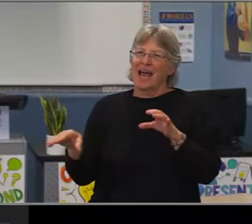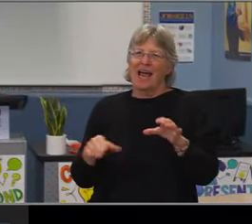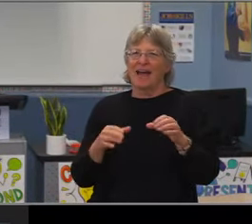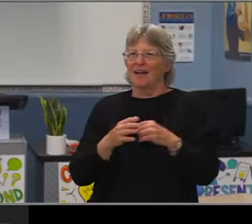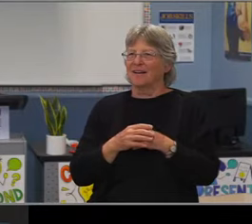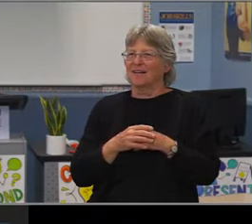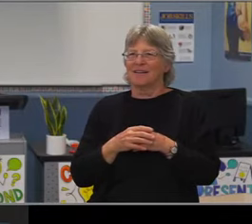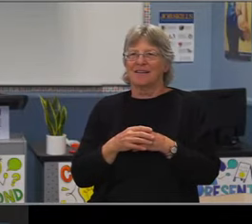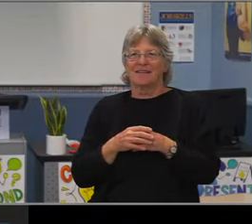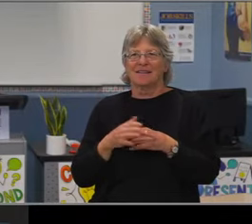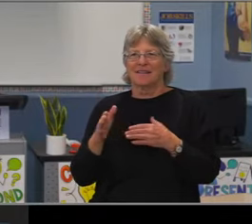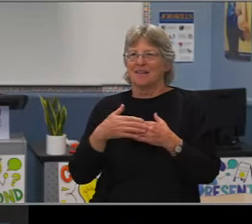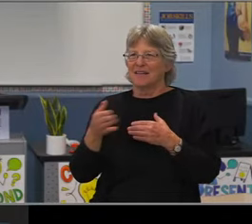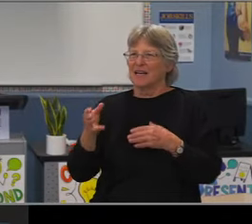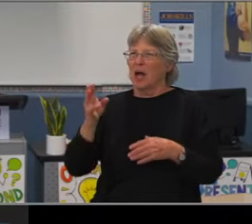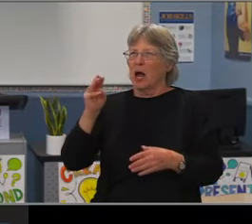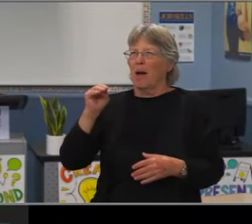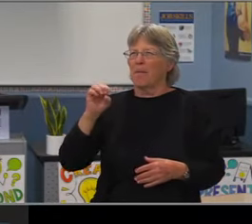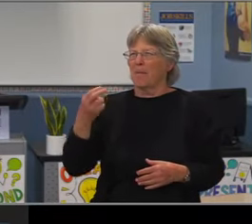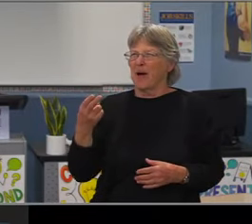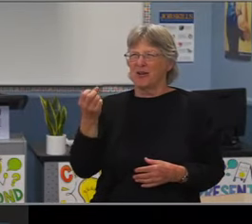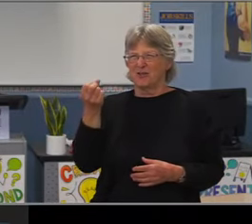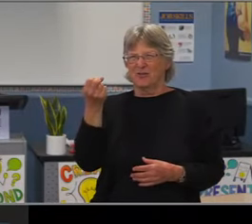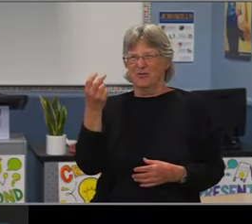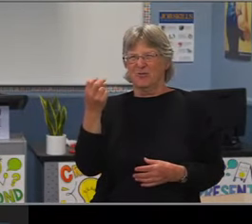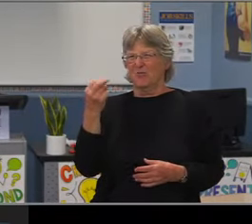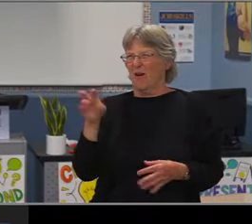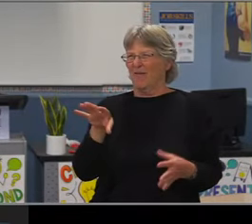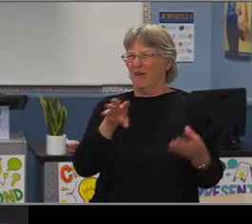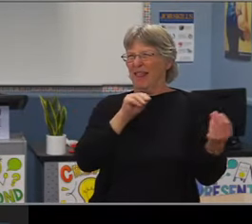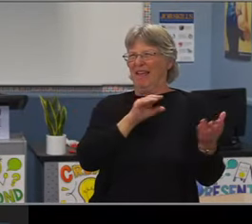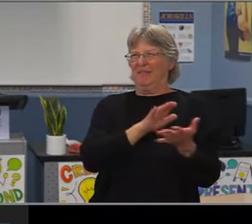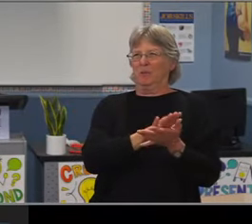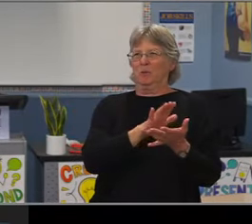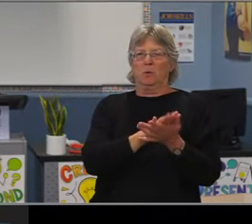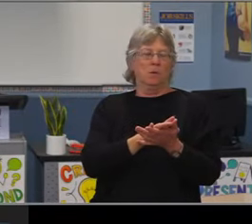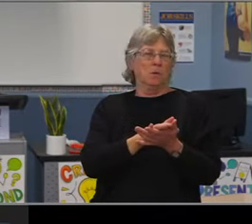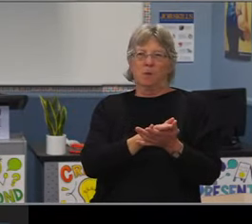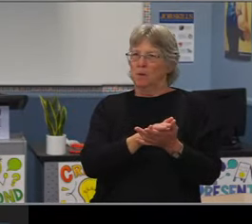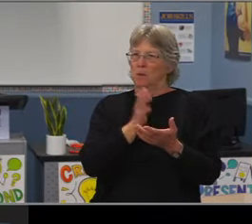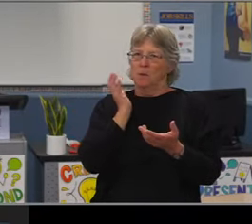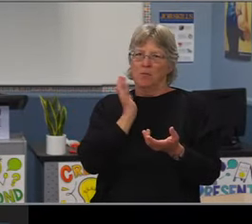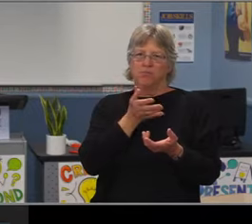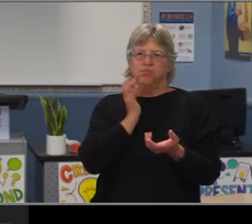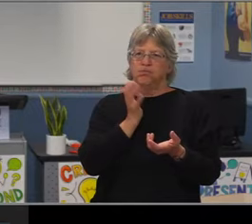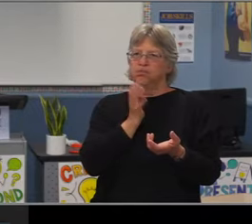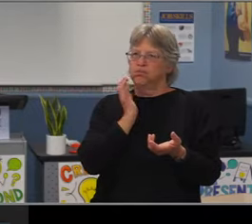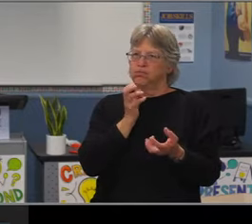a presentation around our African-American student progress. Tonight, he'll be sharing about LatinX student progress